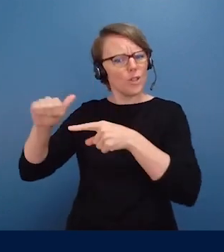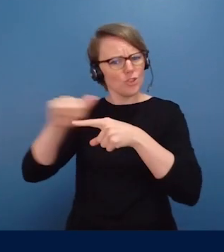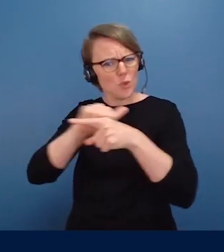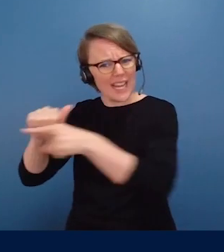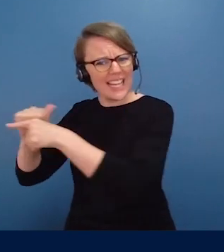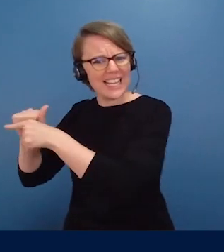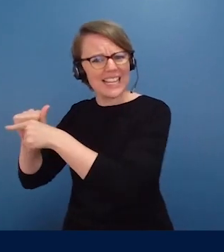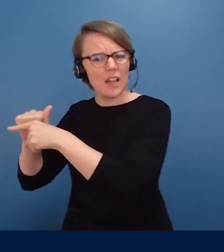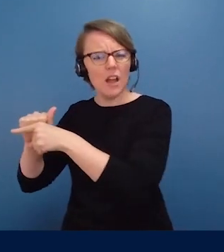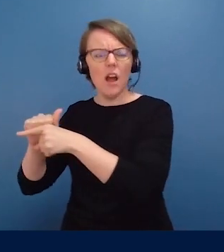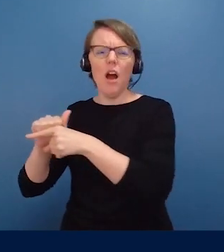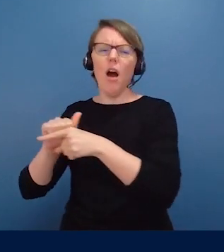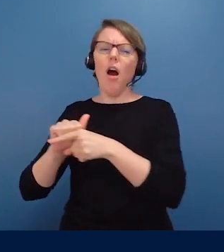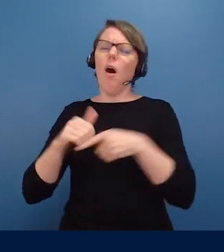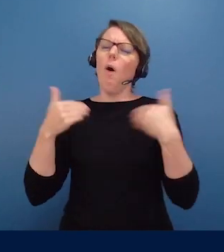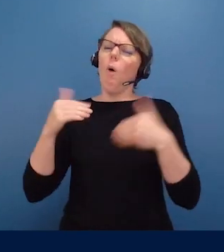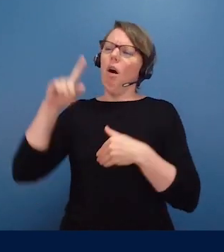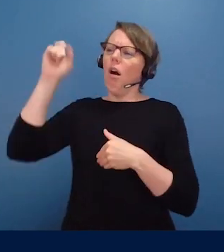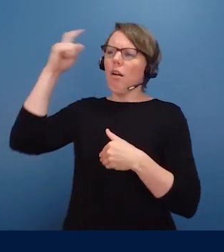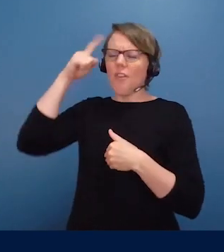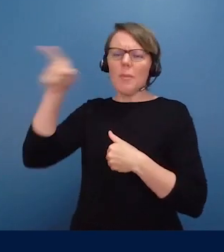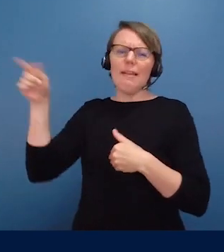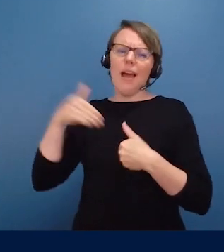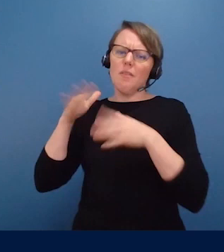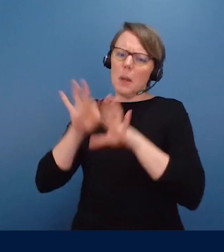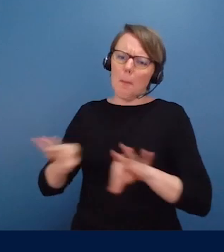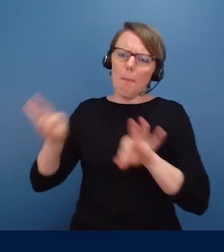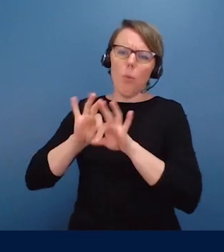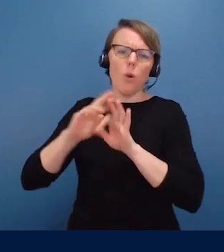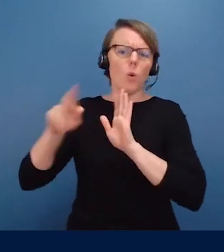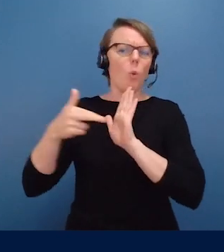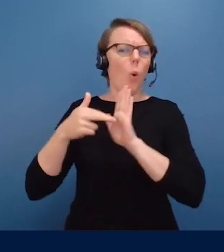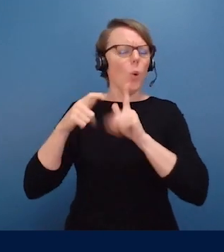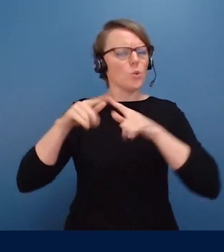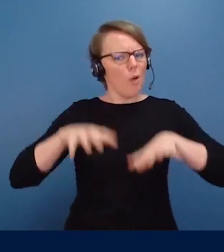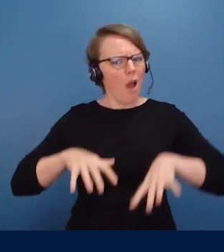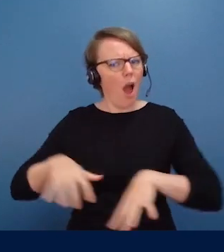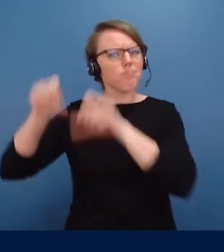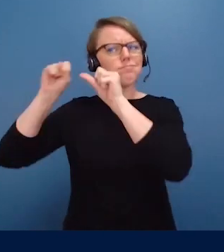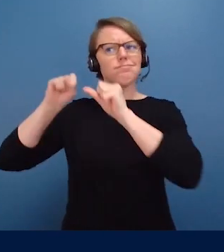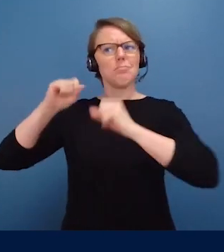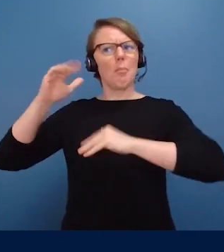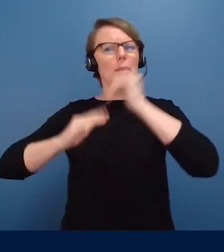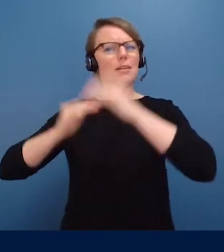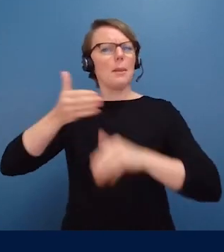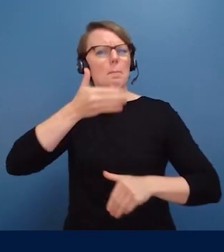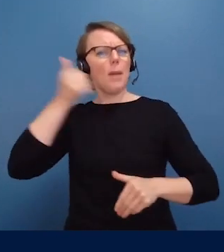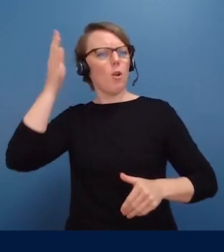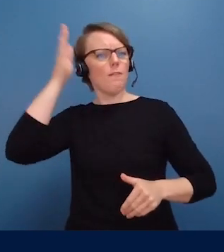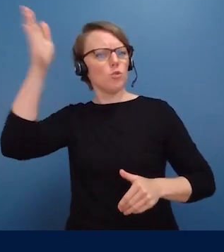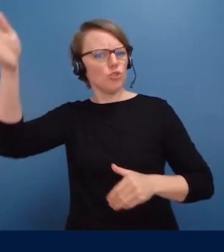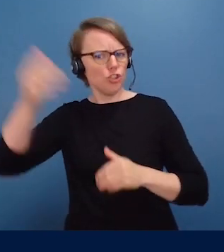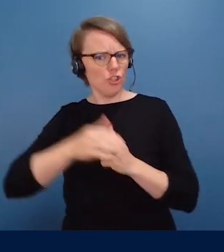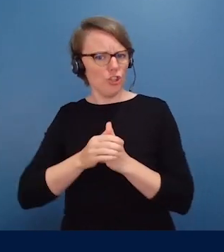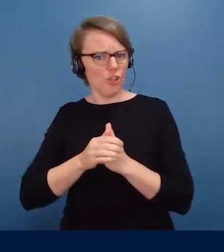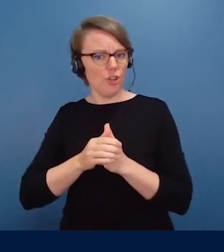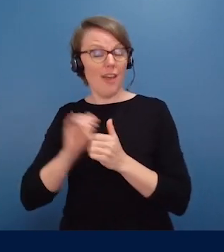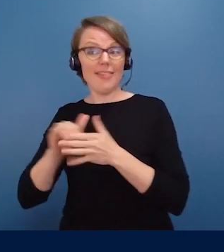an important role to play in building a better future. And that brings us back to what we'll do as well.